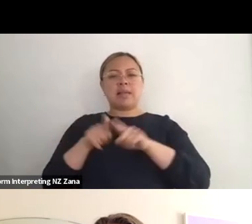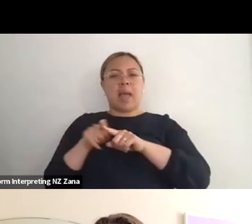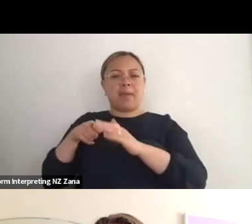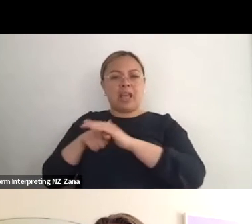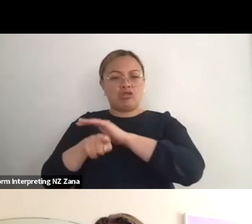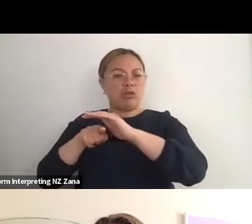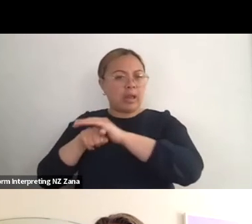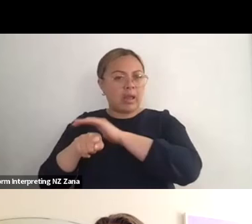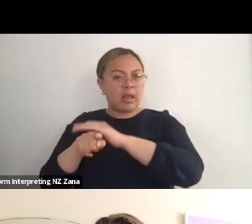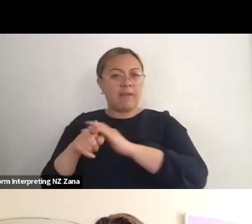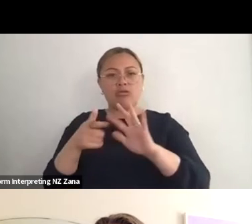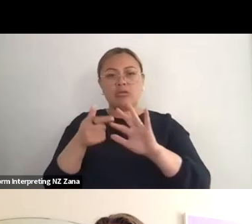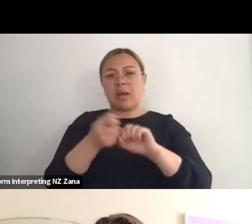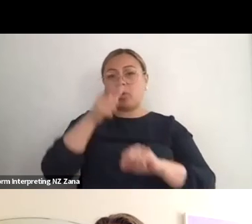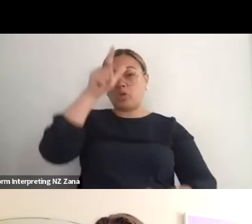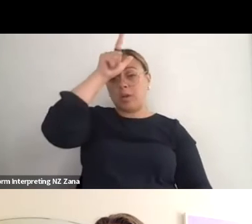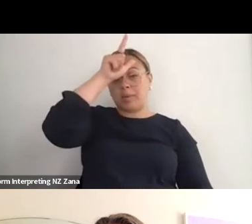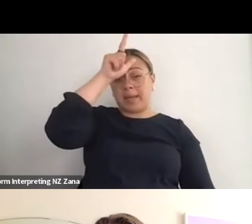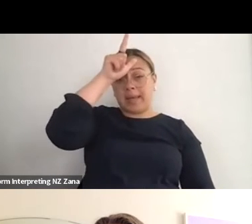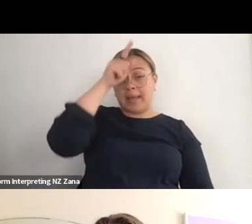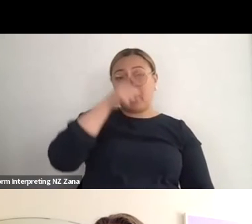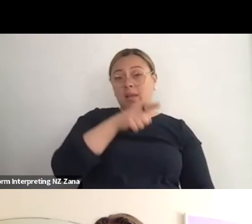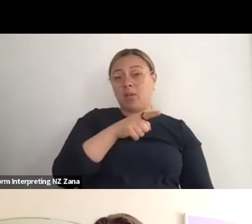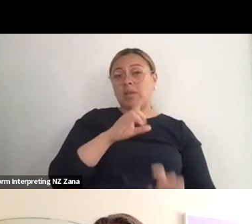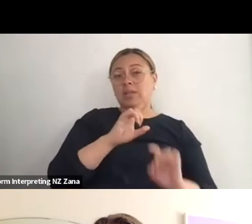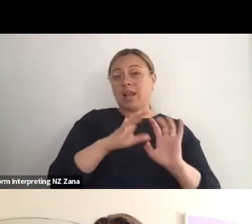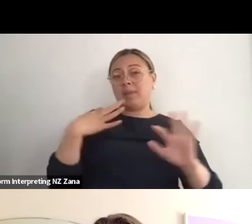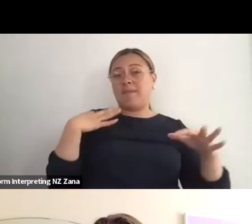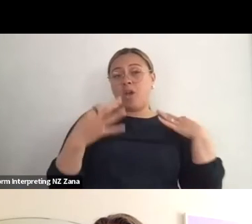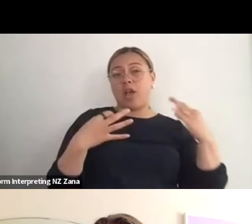recent years of Germany, and we're starting to be invited into the very big traditional